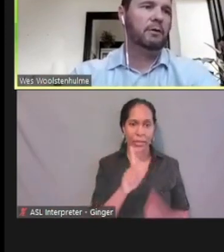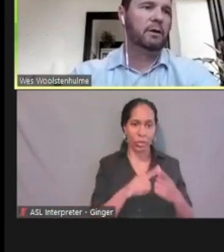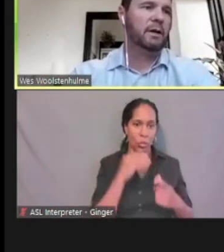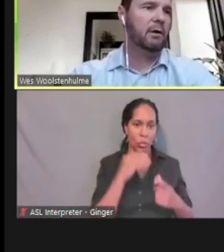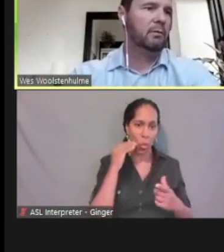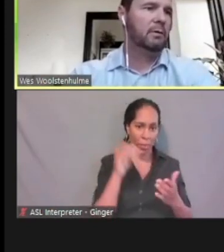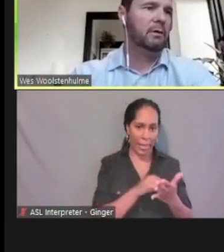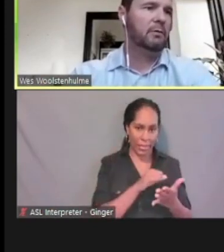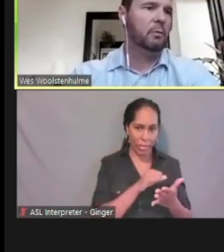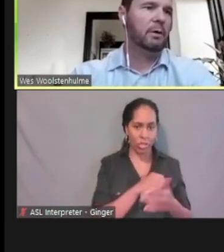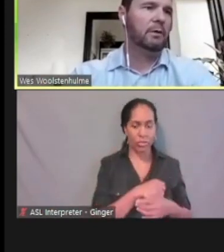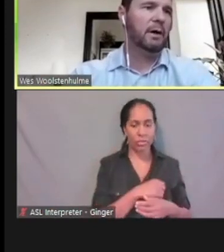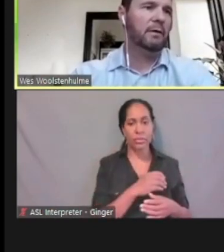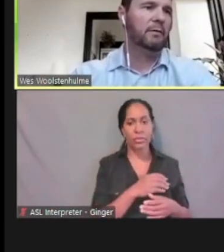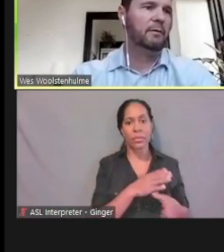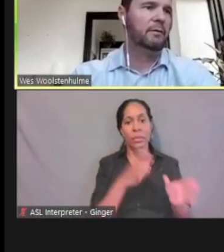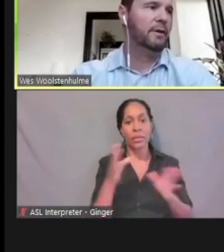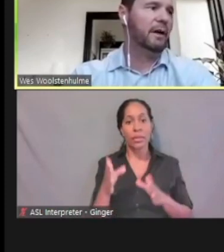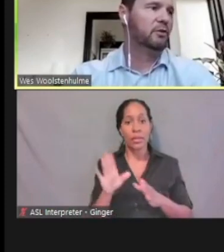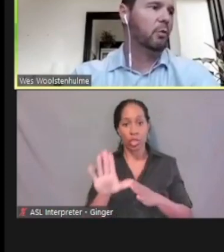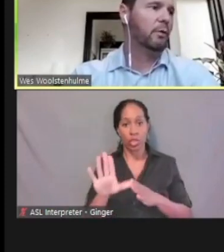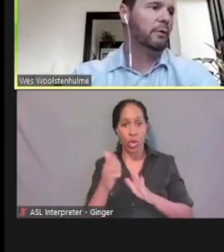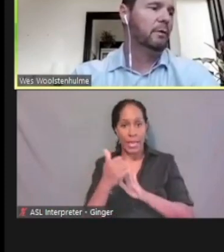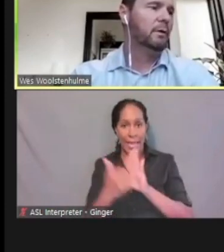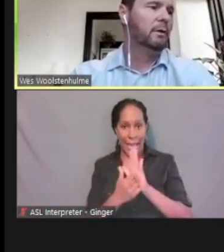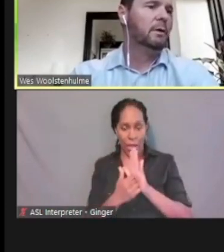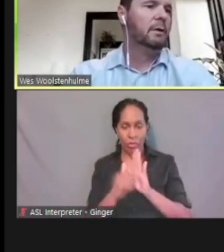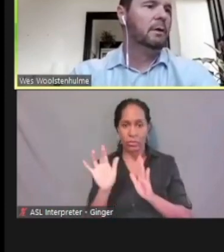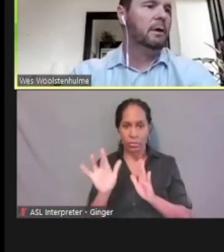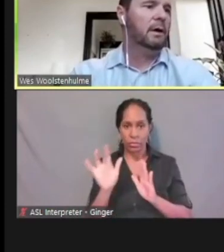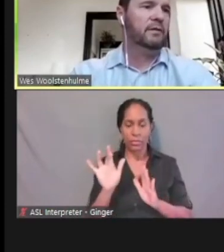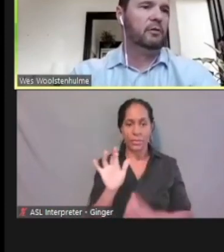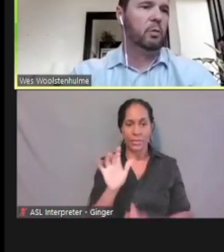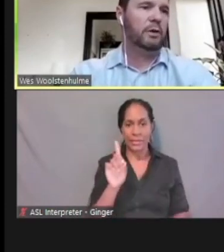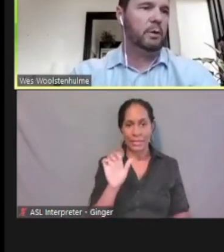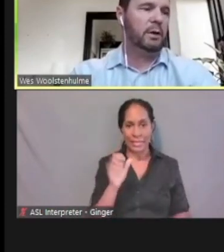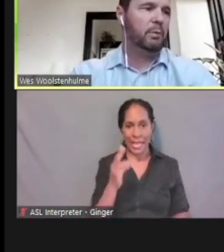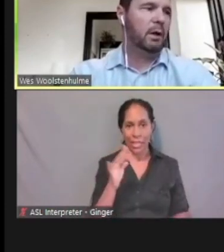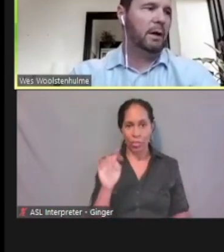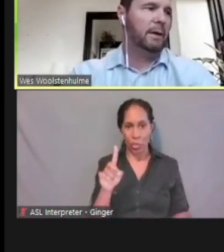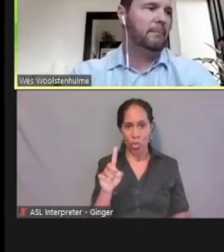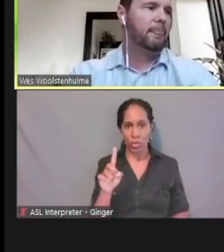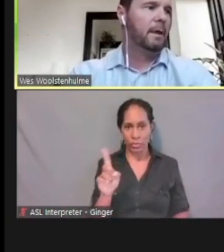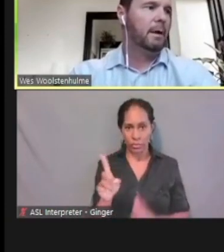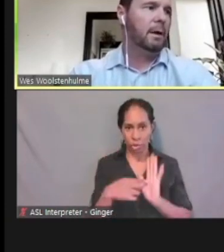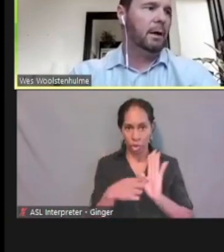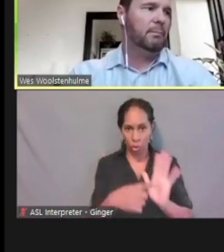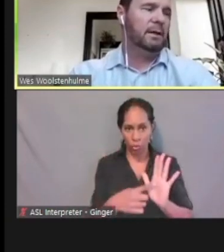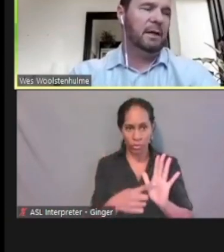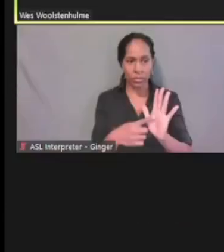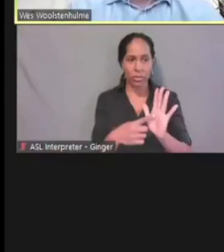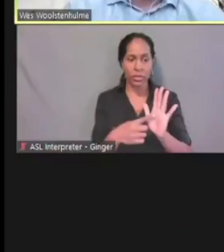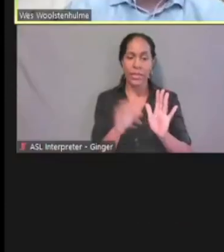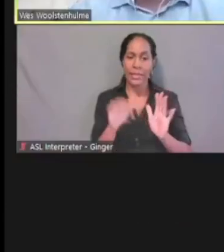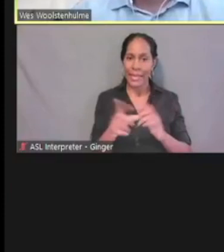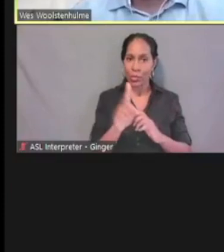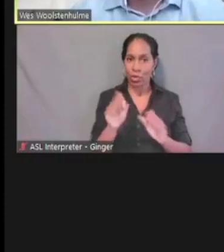Your account is where you have your dashboard. And this is where you can apply. The enhanced account features,